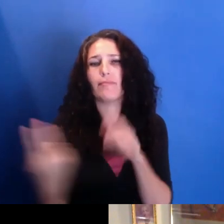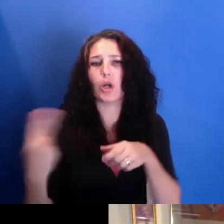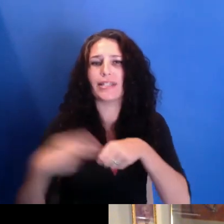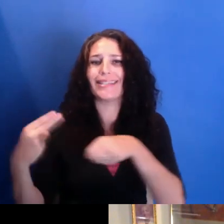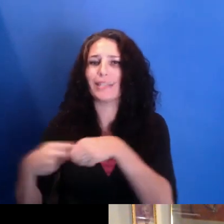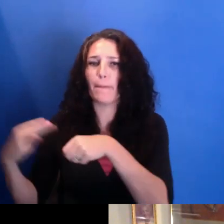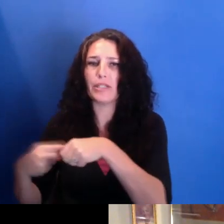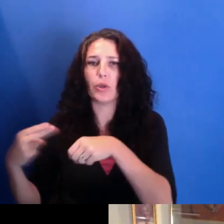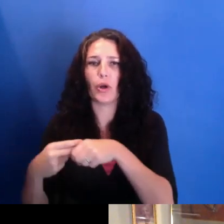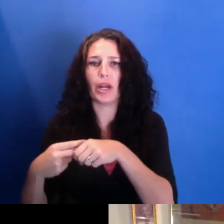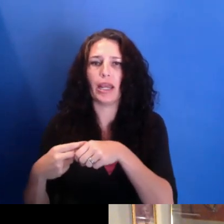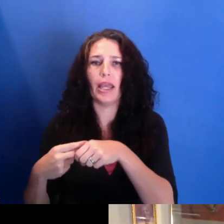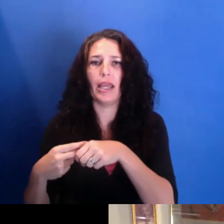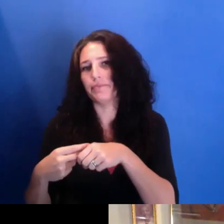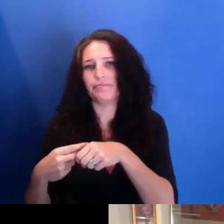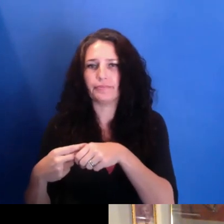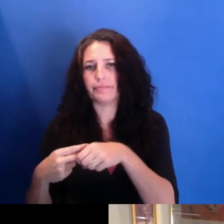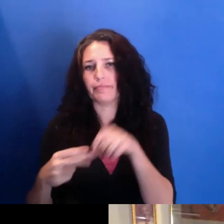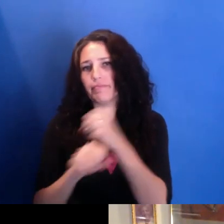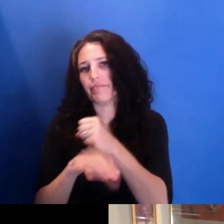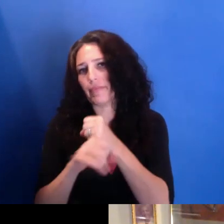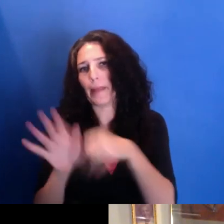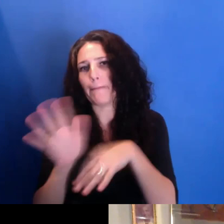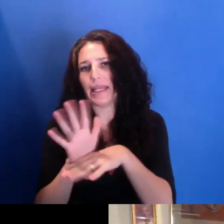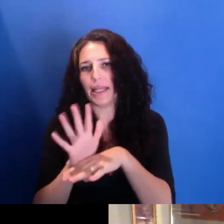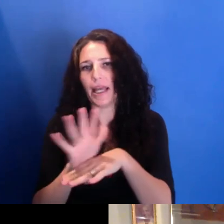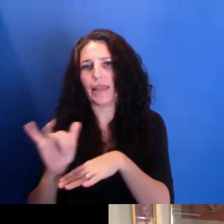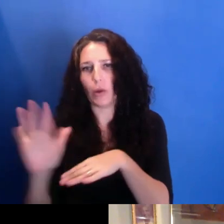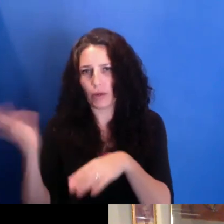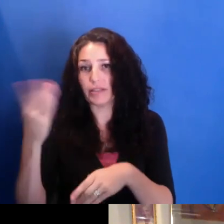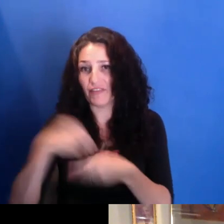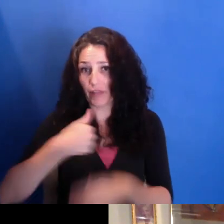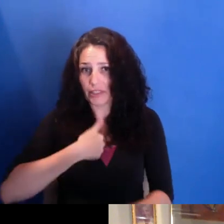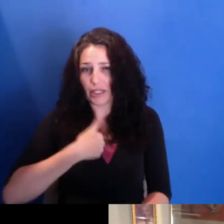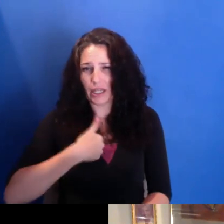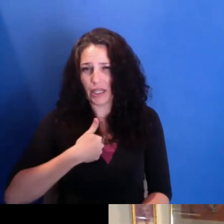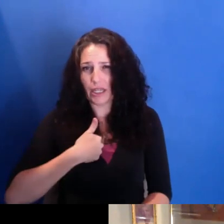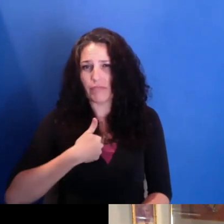came out of a proposal that Rachel wrote because she really had the language for that.